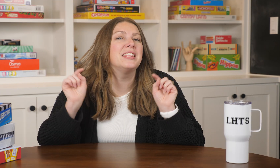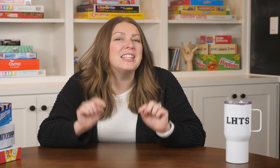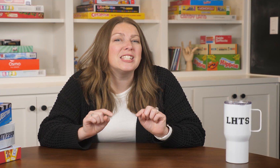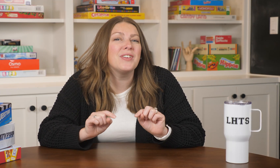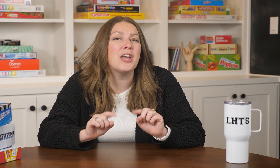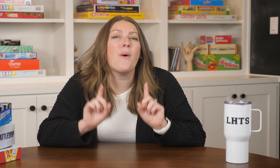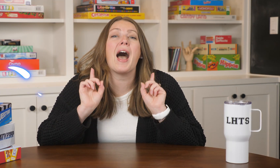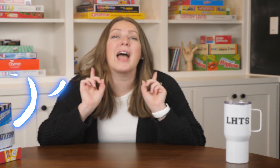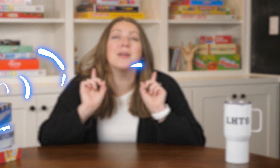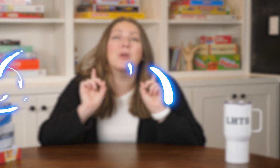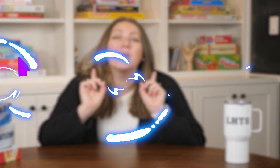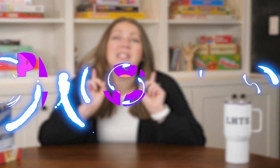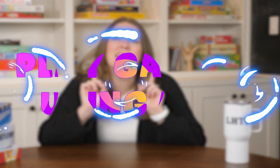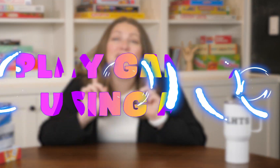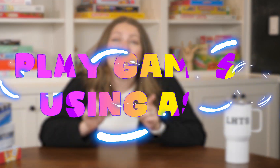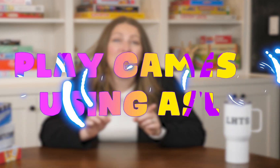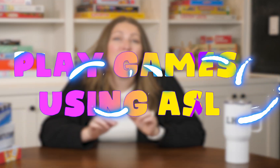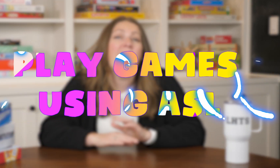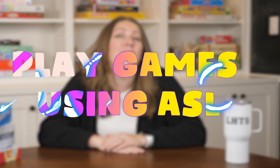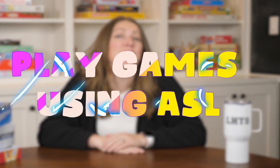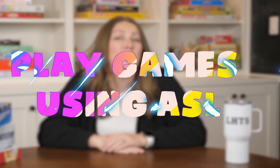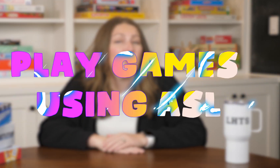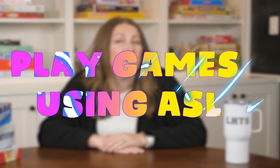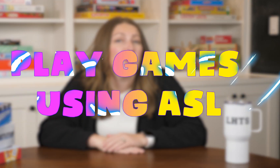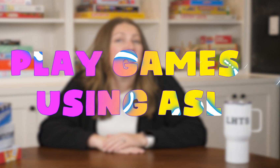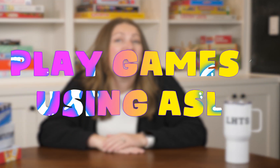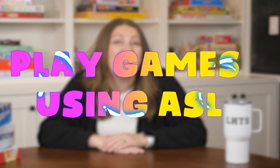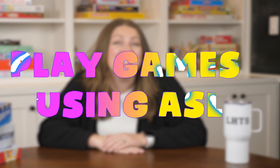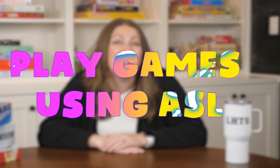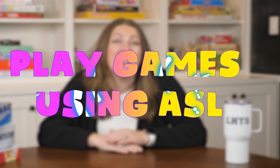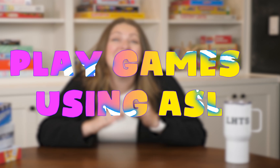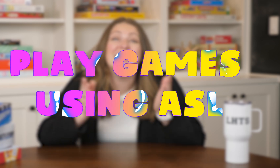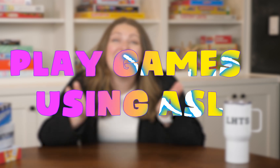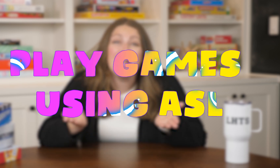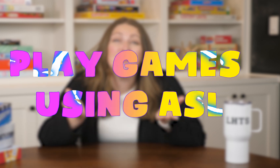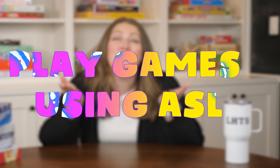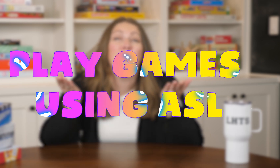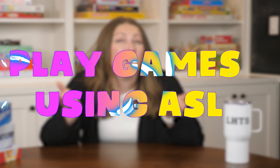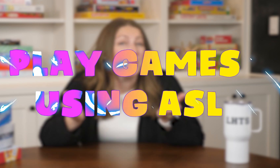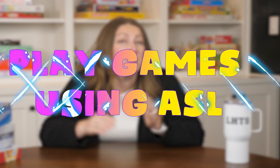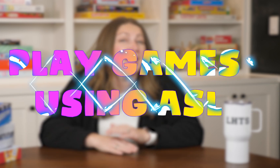in this video I am going to teach you how to incorporate ASL into games you probably